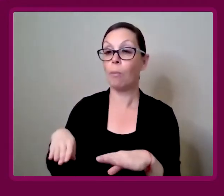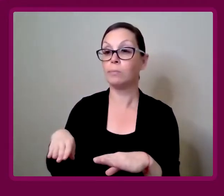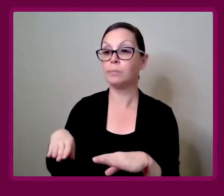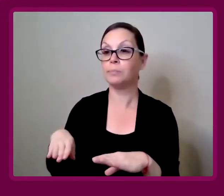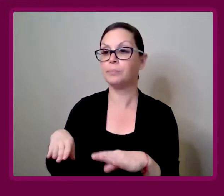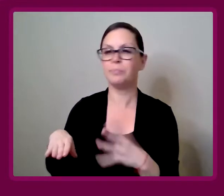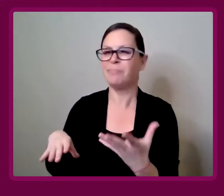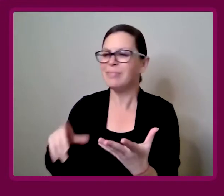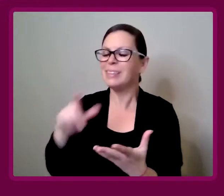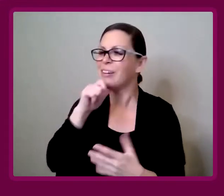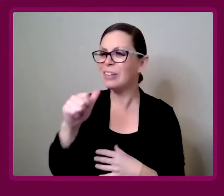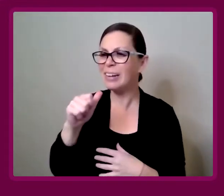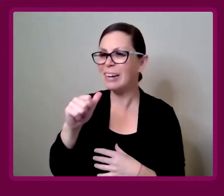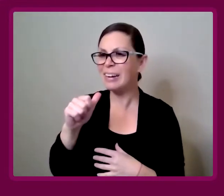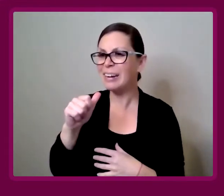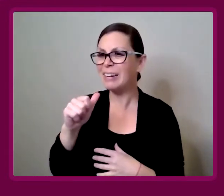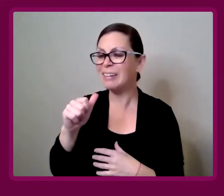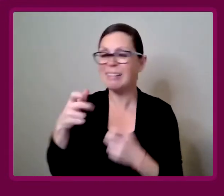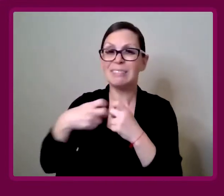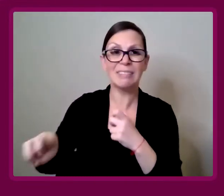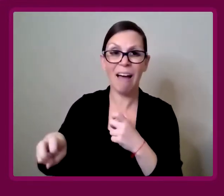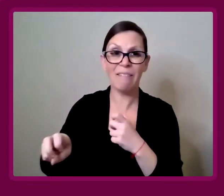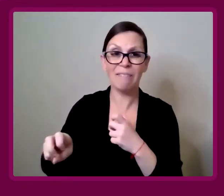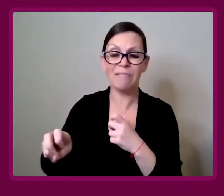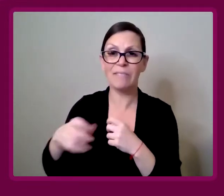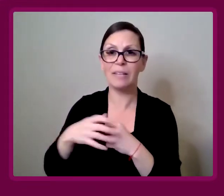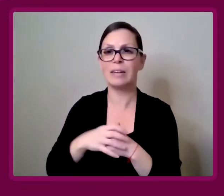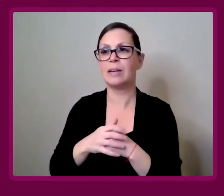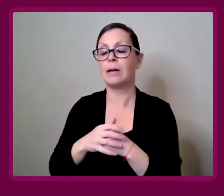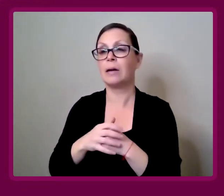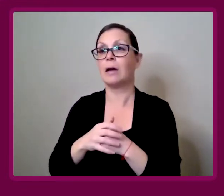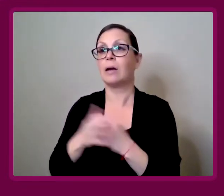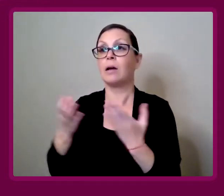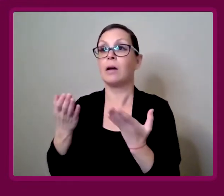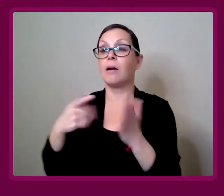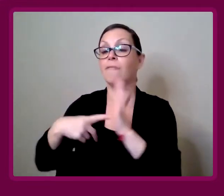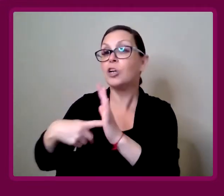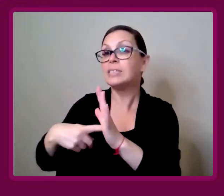Like I said, they're not particularly difficult. It's slightly wider doorways.